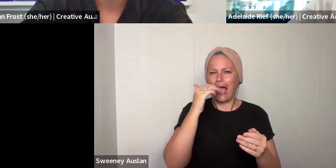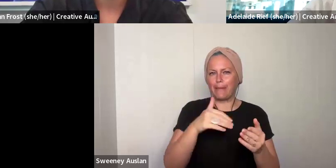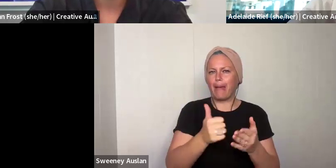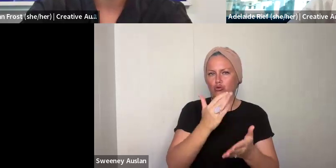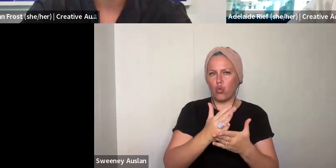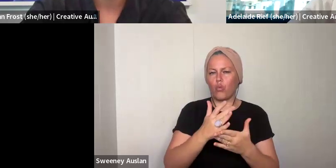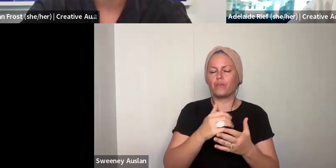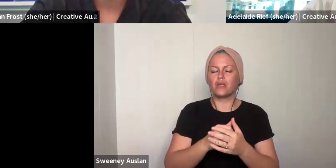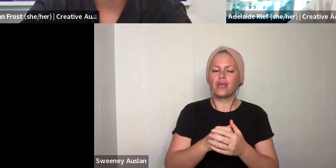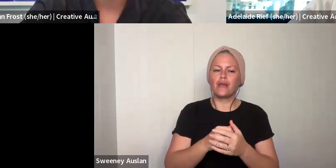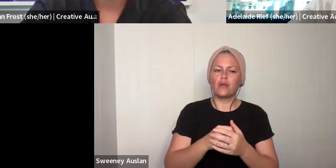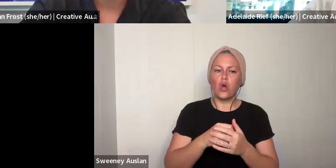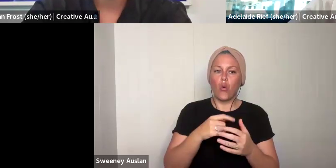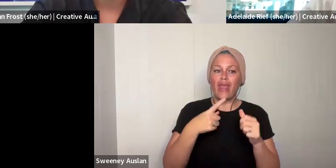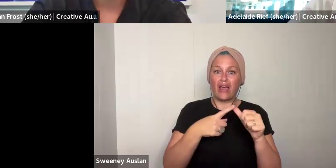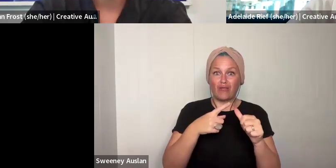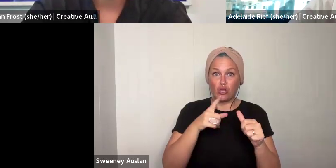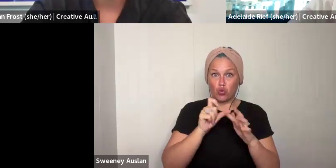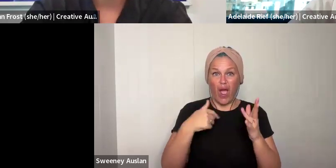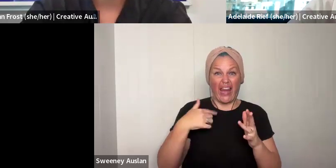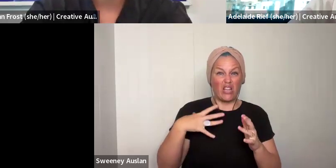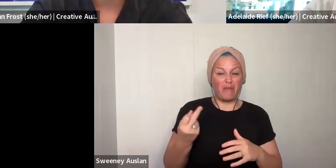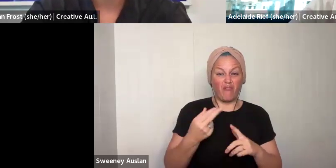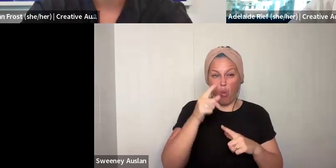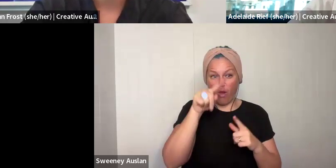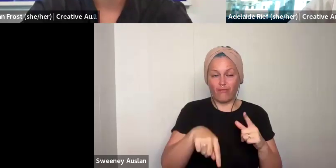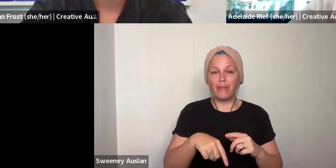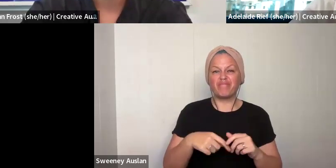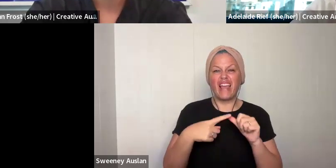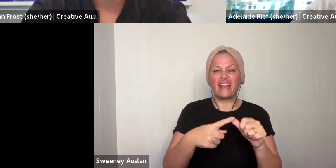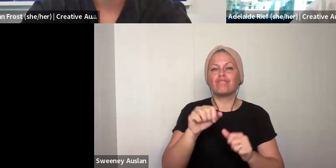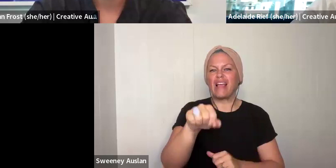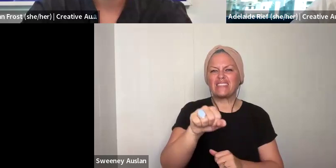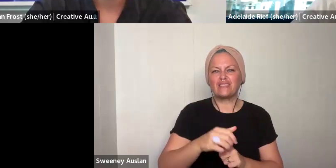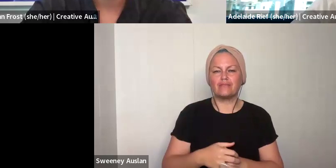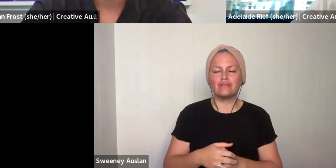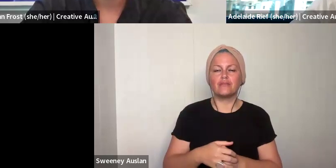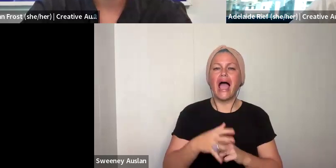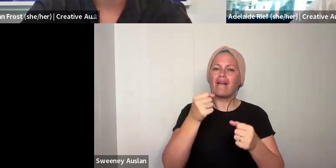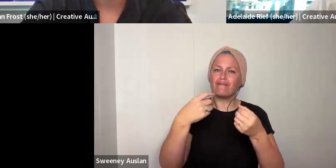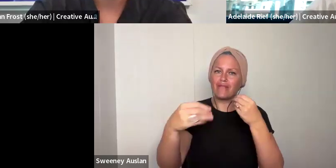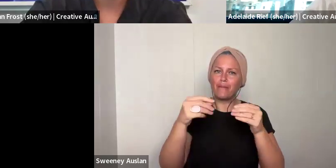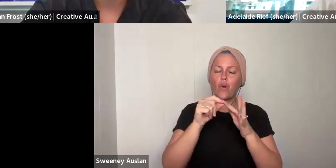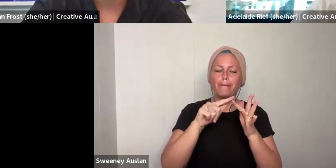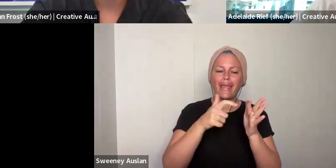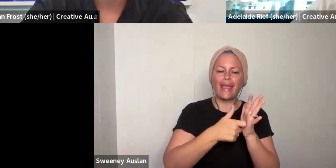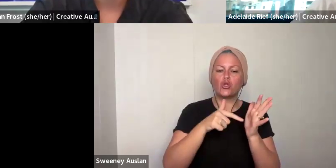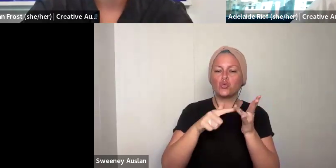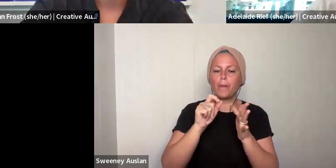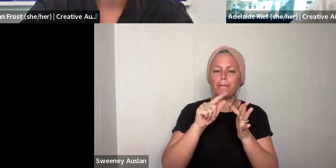workshop which happens in September next year. Please check out those dates. The answer usually, do I need to be available for all of